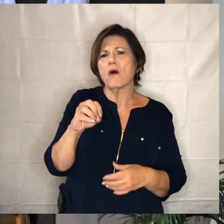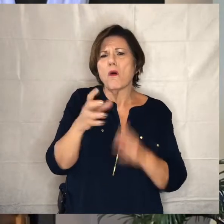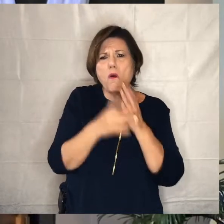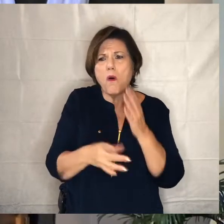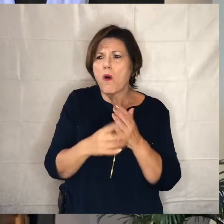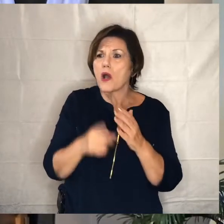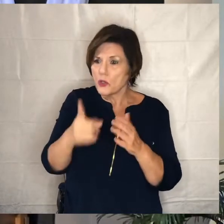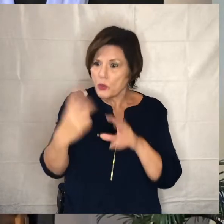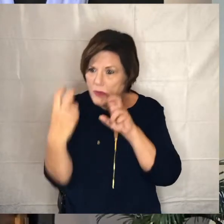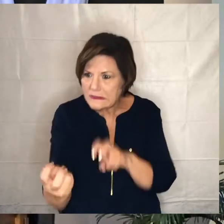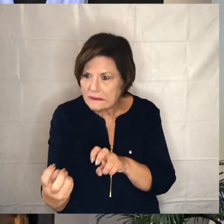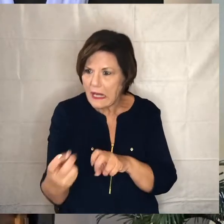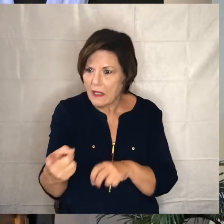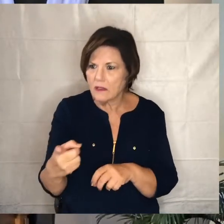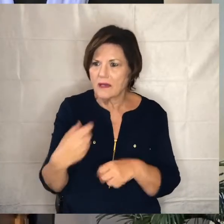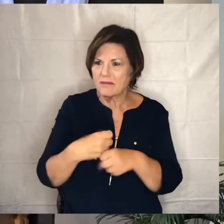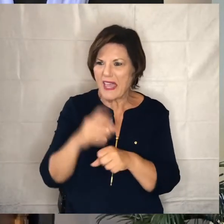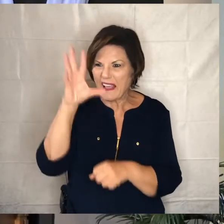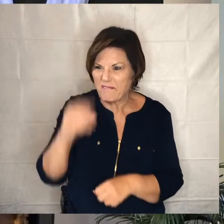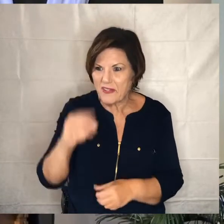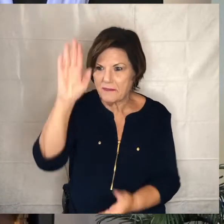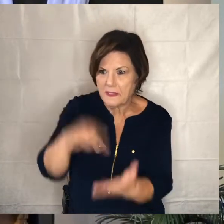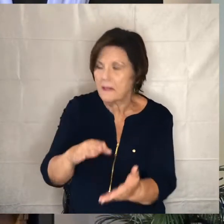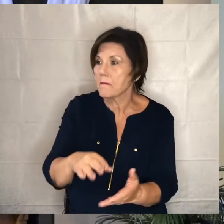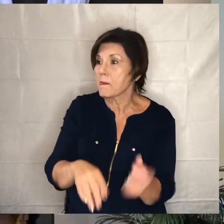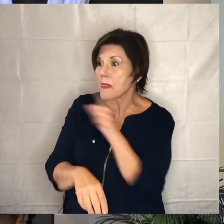quickly and make it 50. then he asked another and how much do